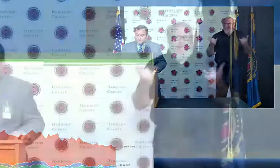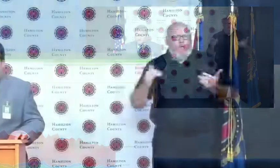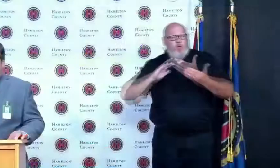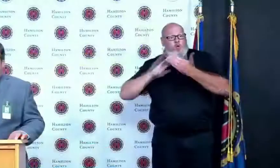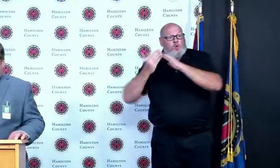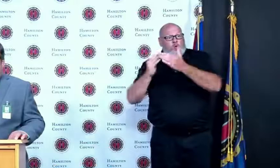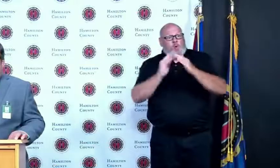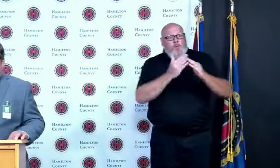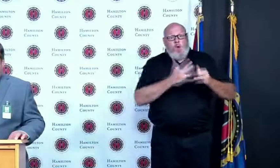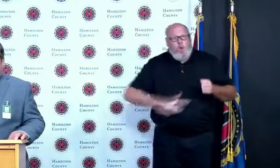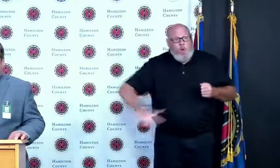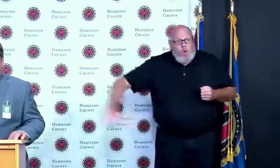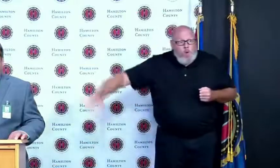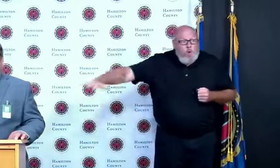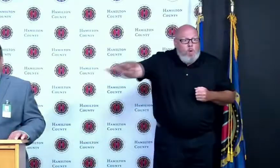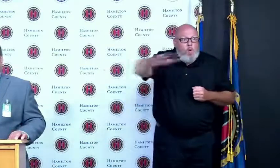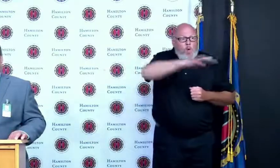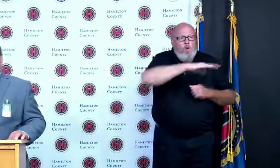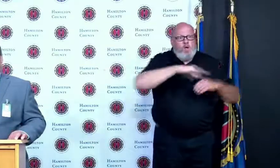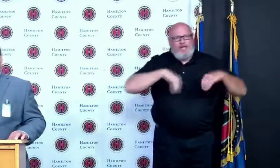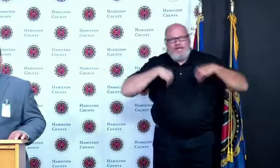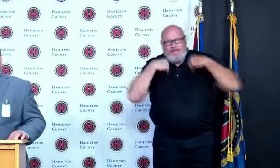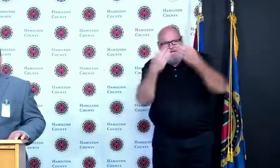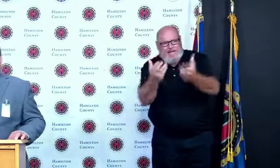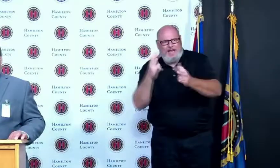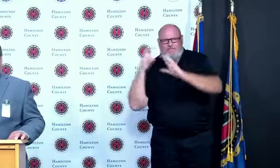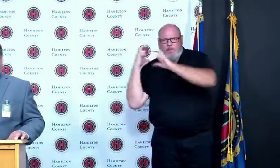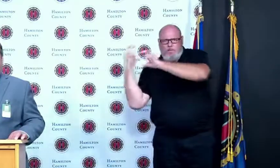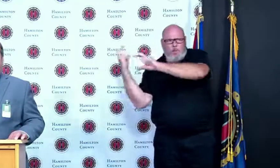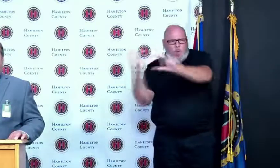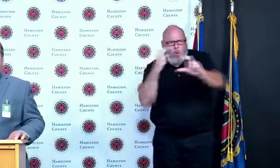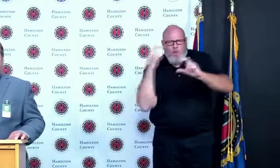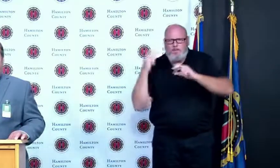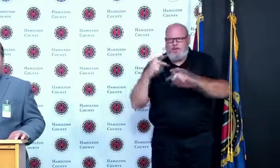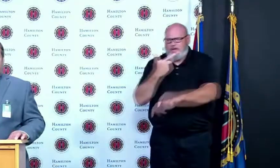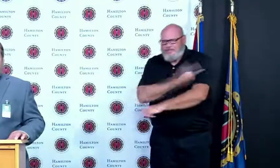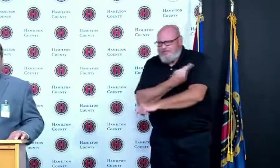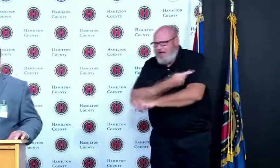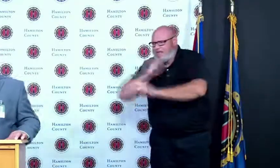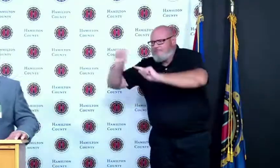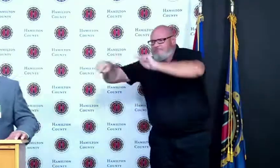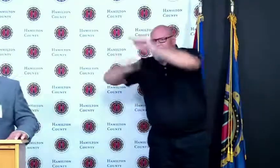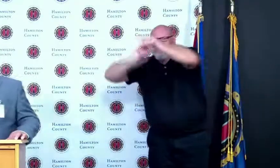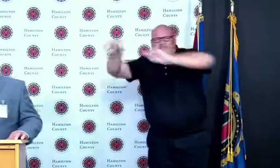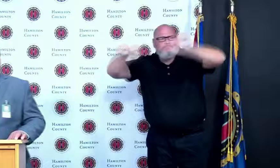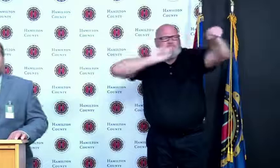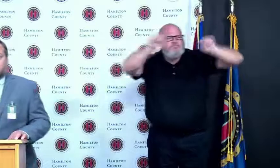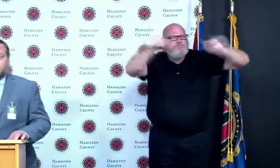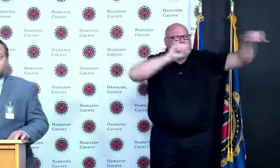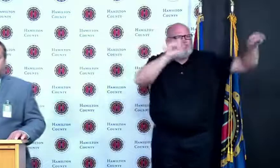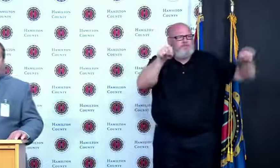vaccine out to our residents 380,000 people in Hamilton County have now had the vaccine